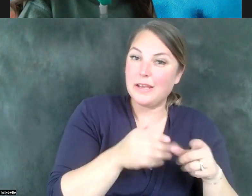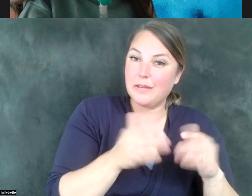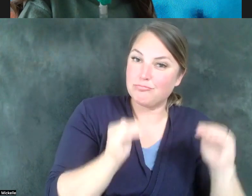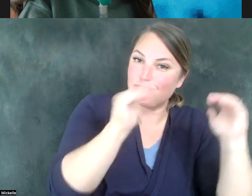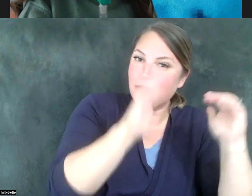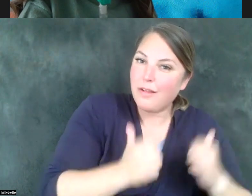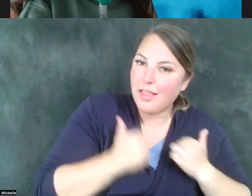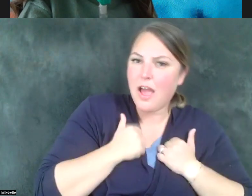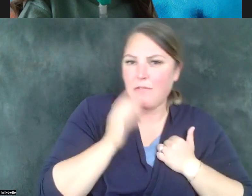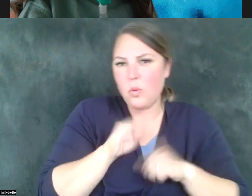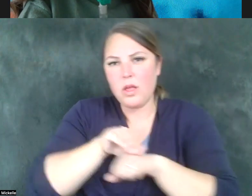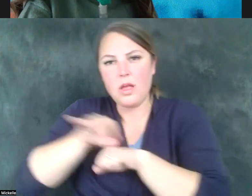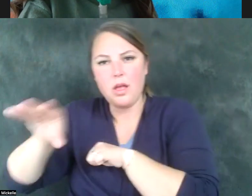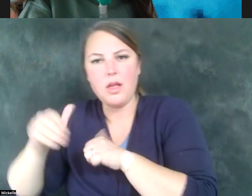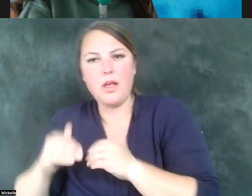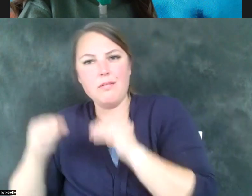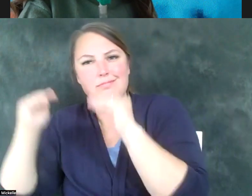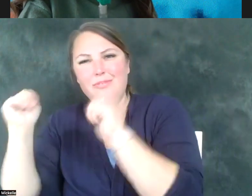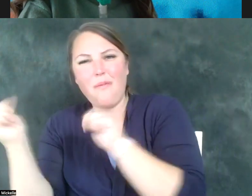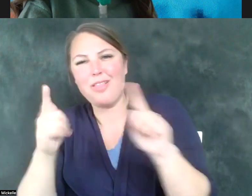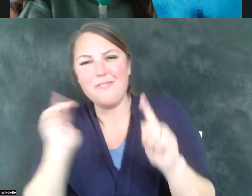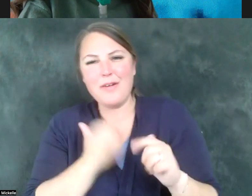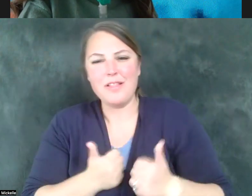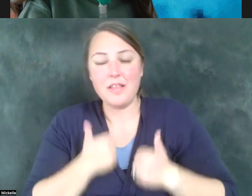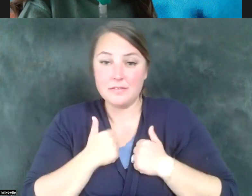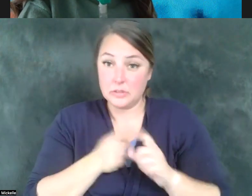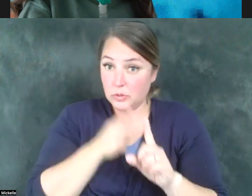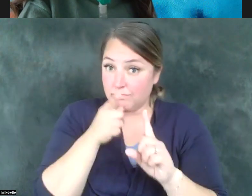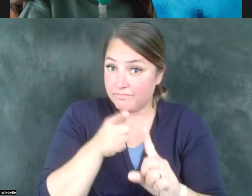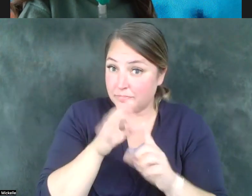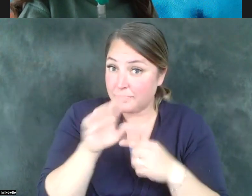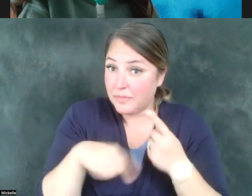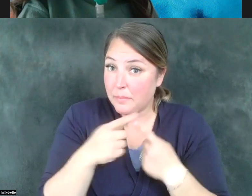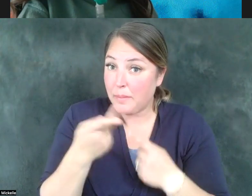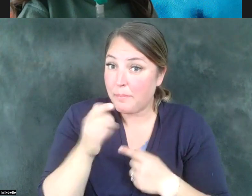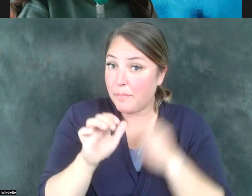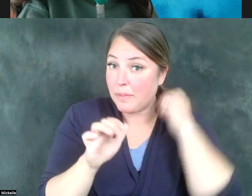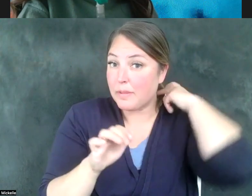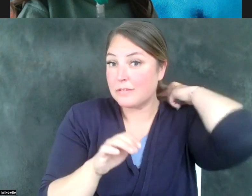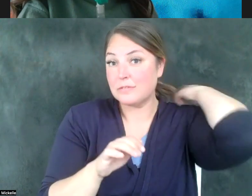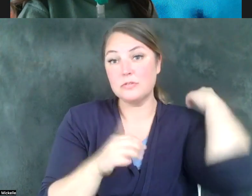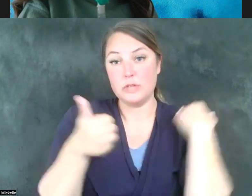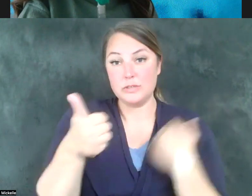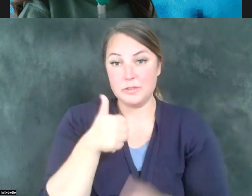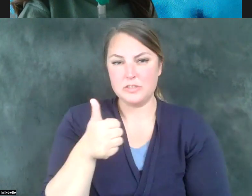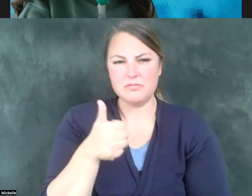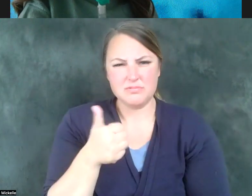is very real. On your specific point, Andrew, about public transportation, I'd love to get more information about some